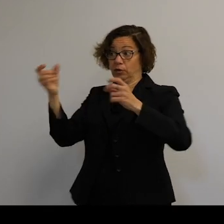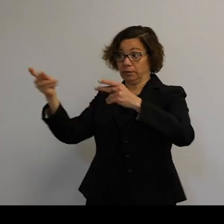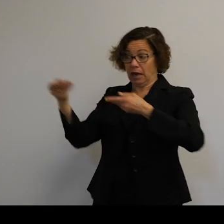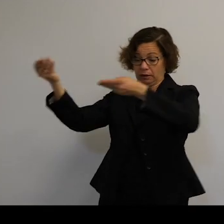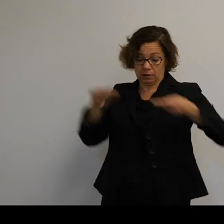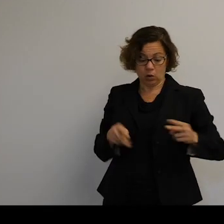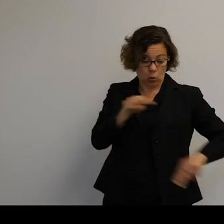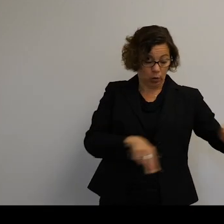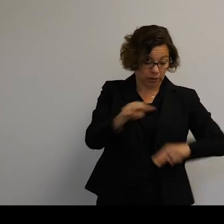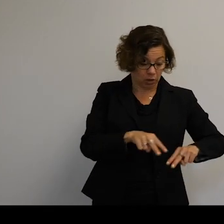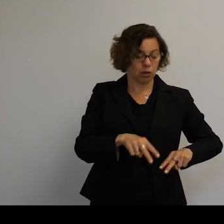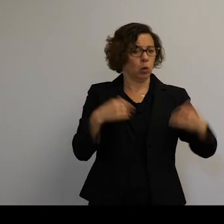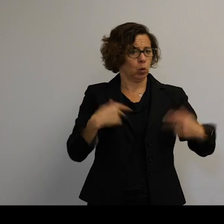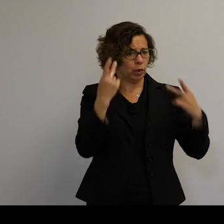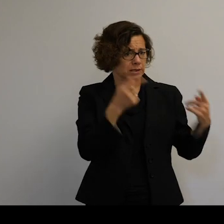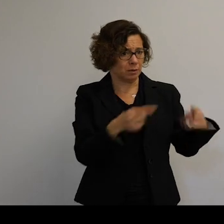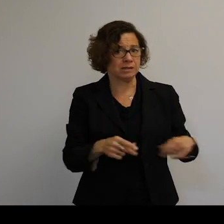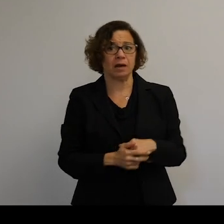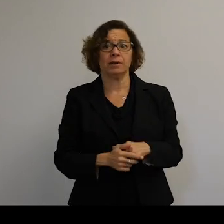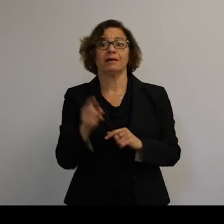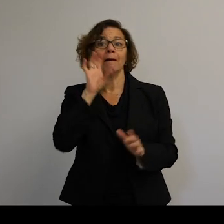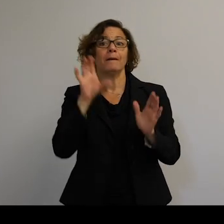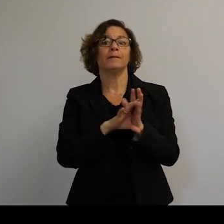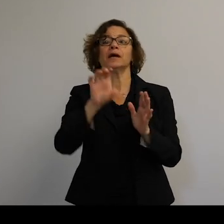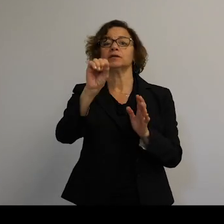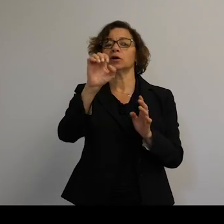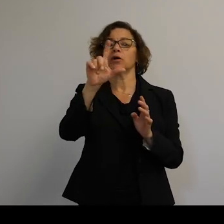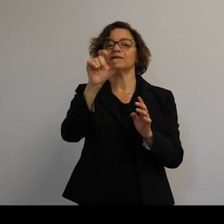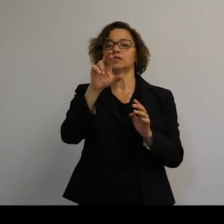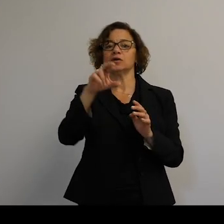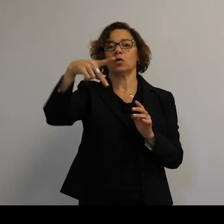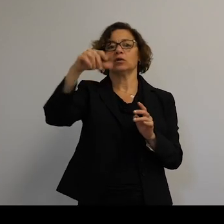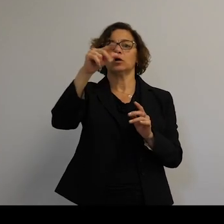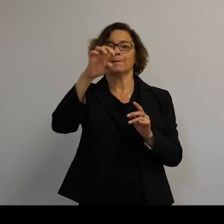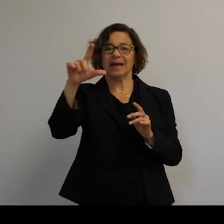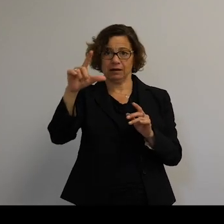So this is a picture of a solar panel that was broken,